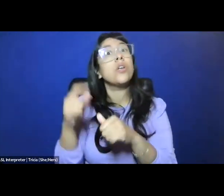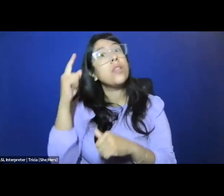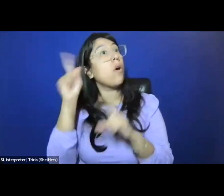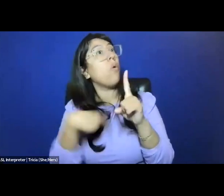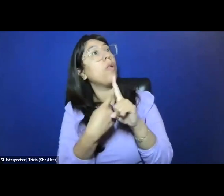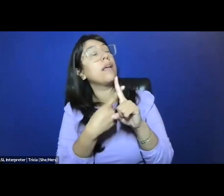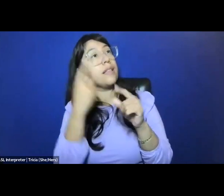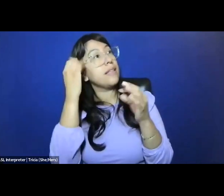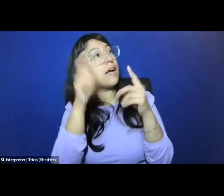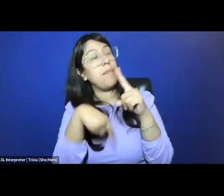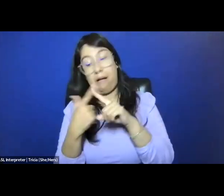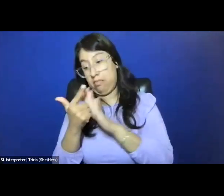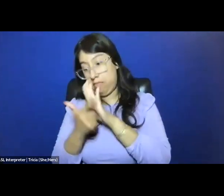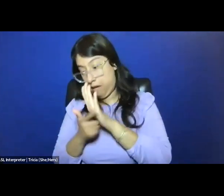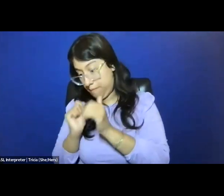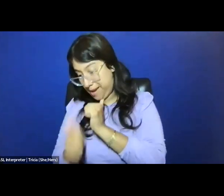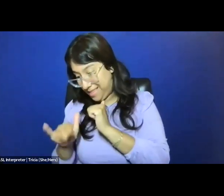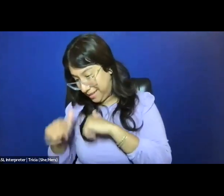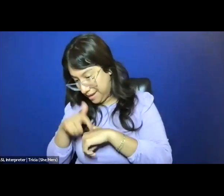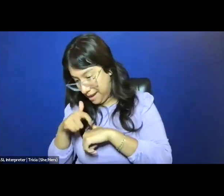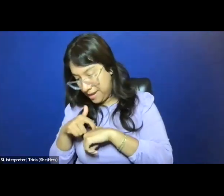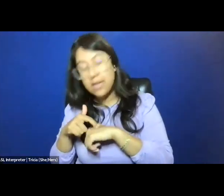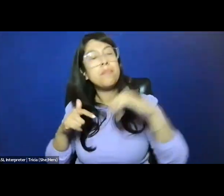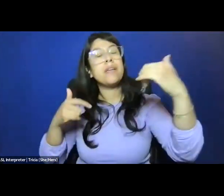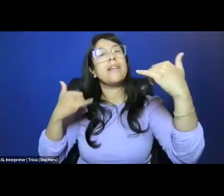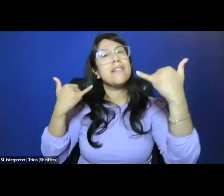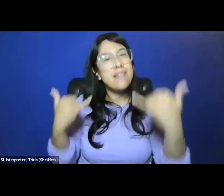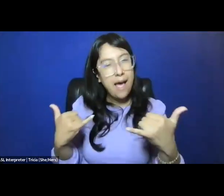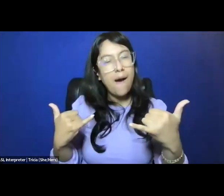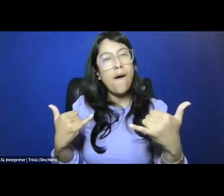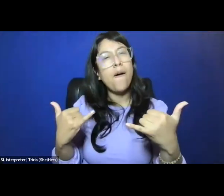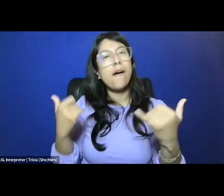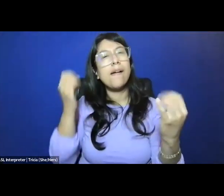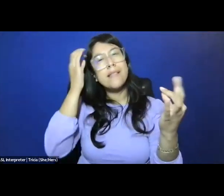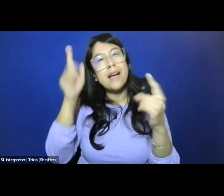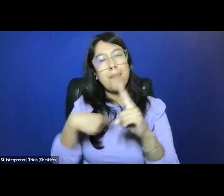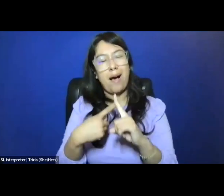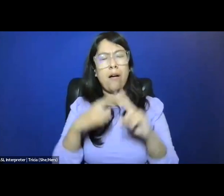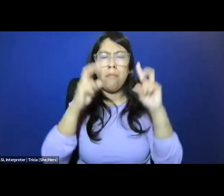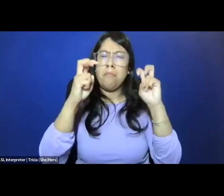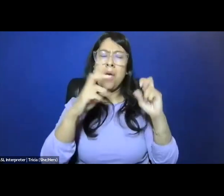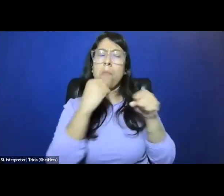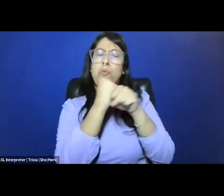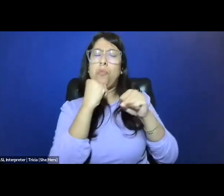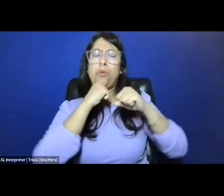of laws passed during the Victorian era, but particularly, and this gets to the question of the child,